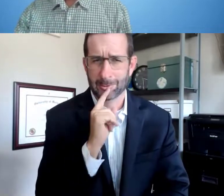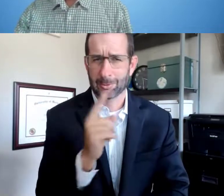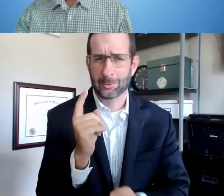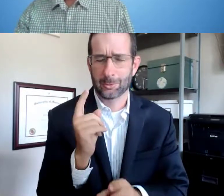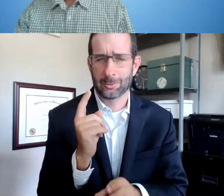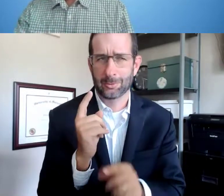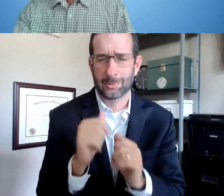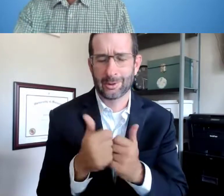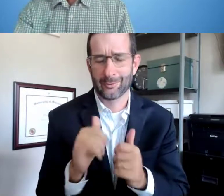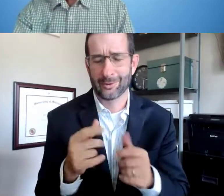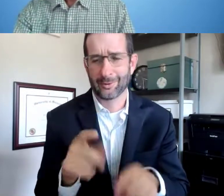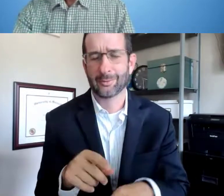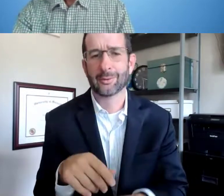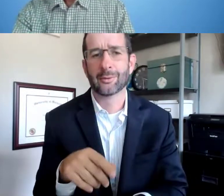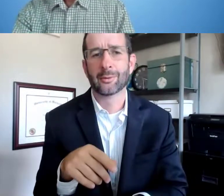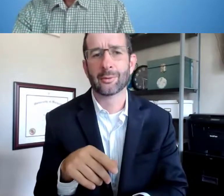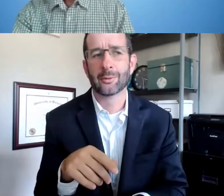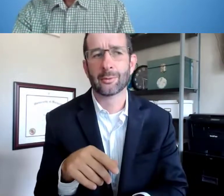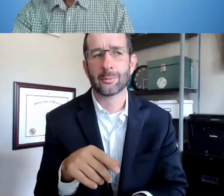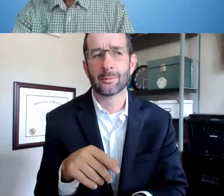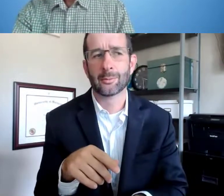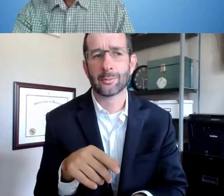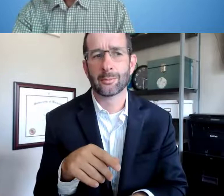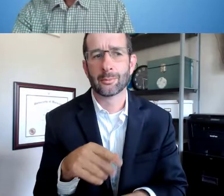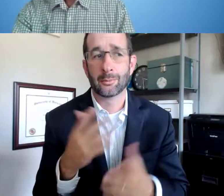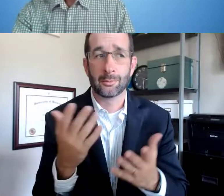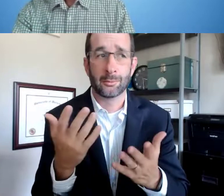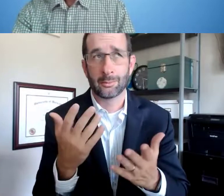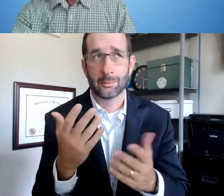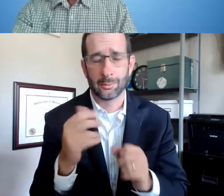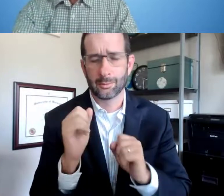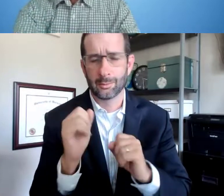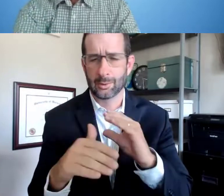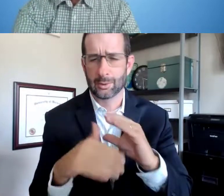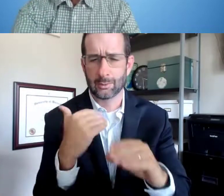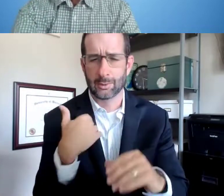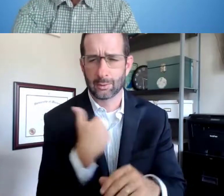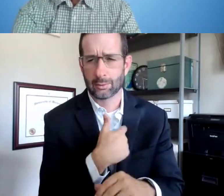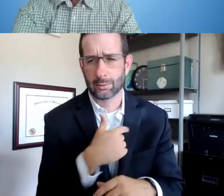That's the first time I've heard of that. I'm not sure how that situation happened.